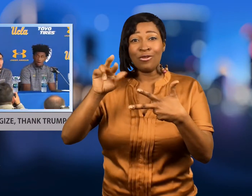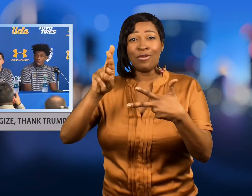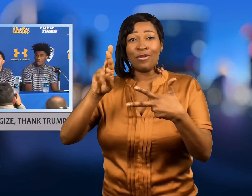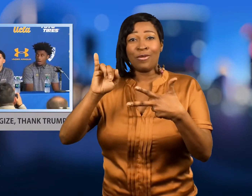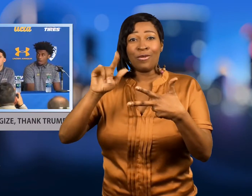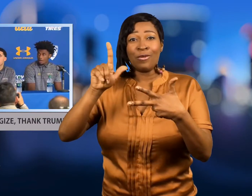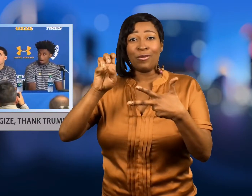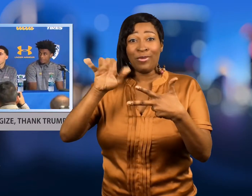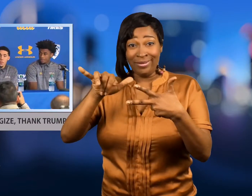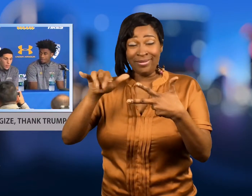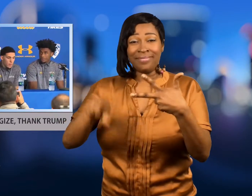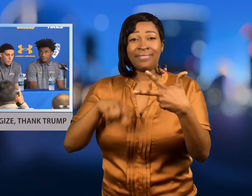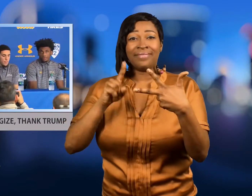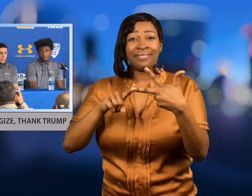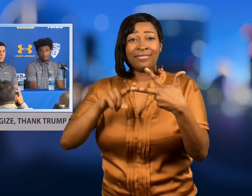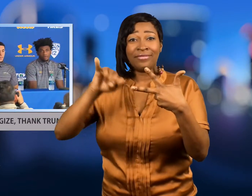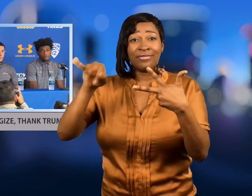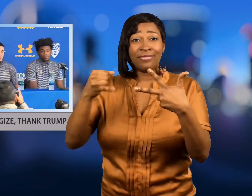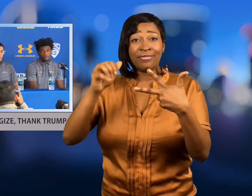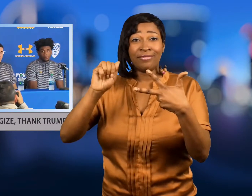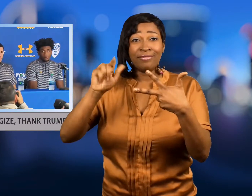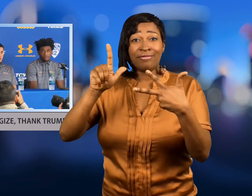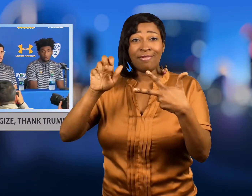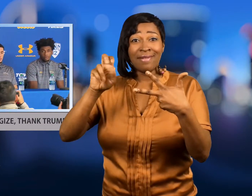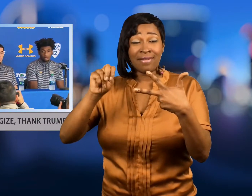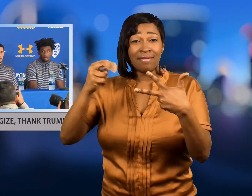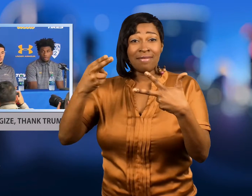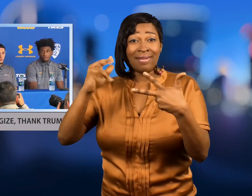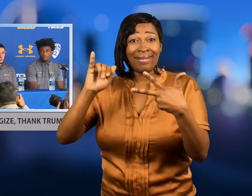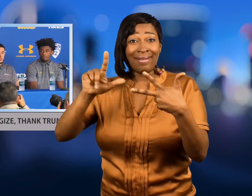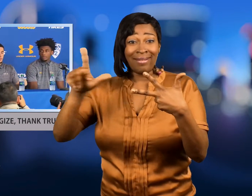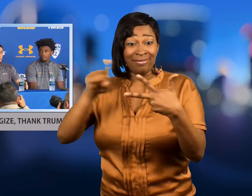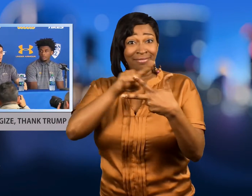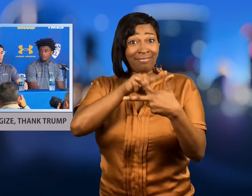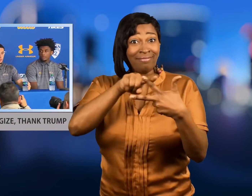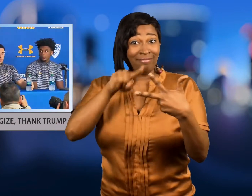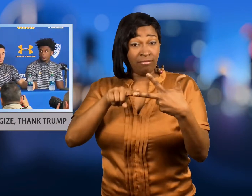Riley and Jalen Hill were arrested